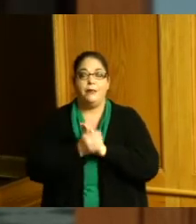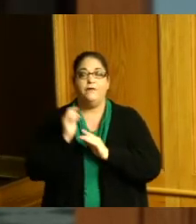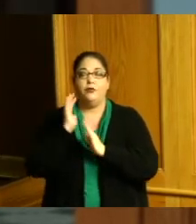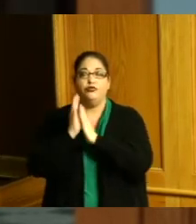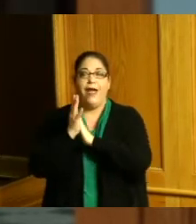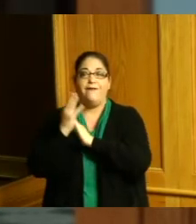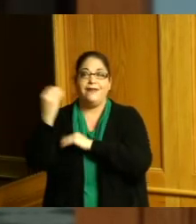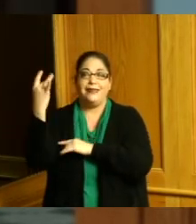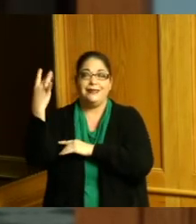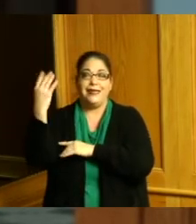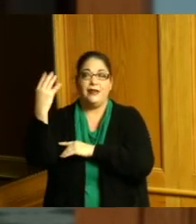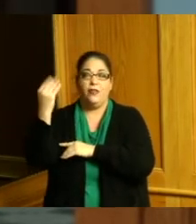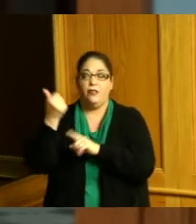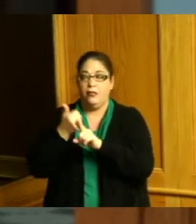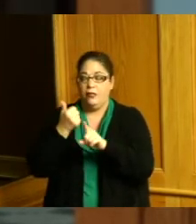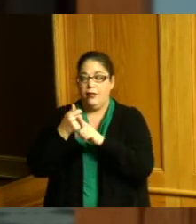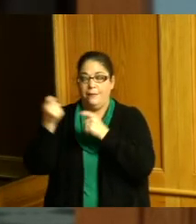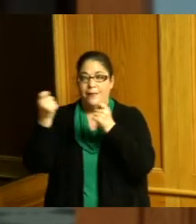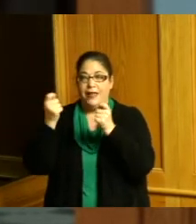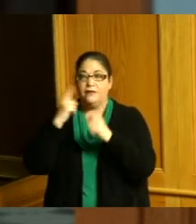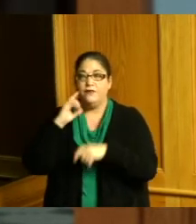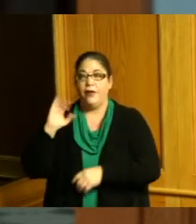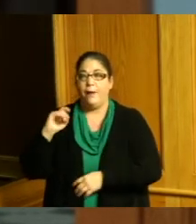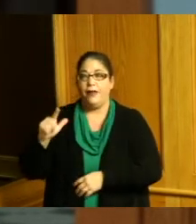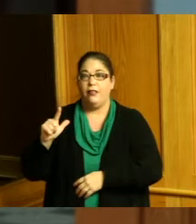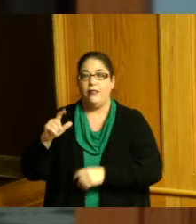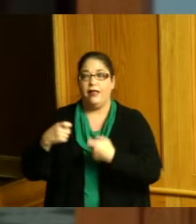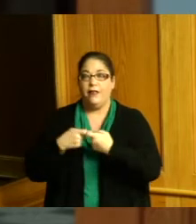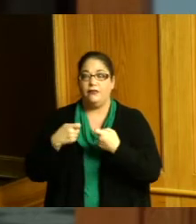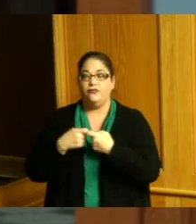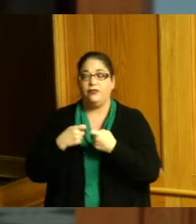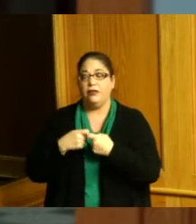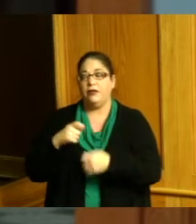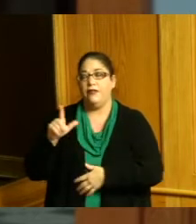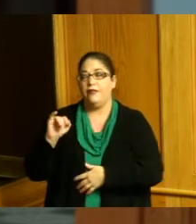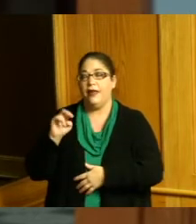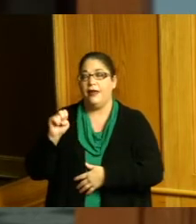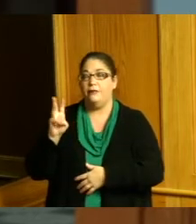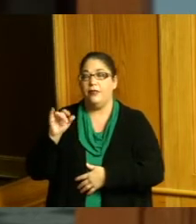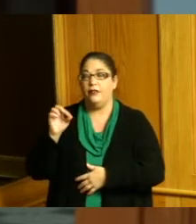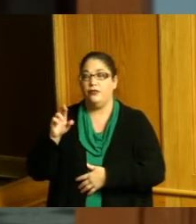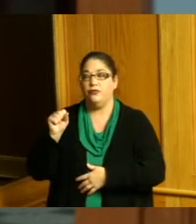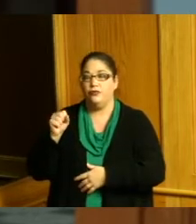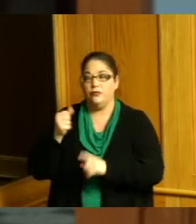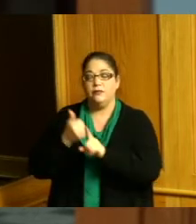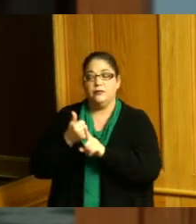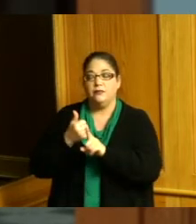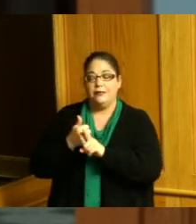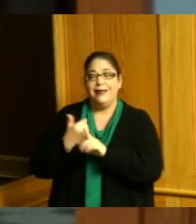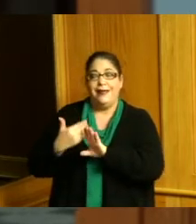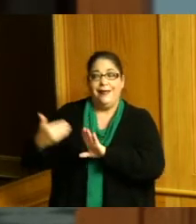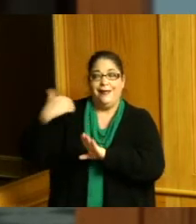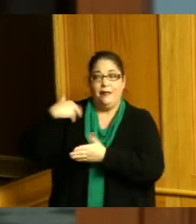with captive capital electric line builders this is an extension of the existing contract capital